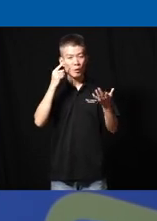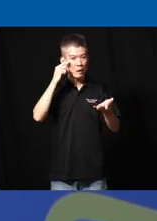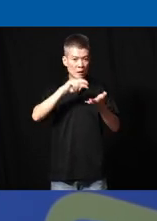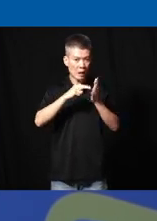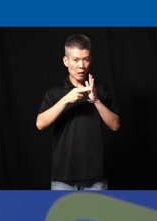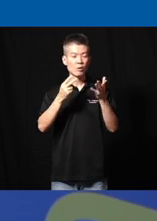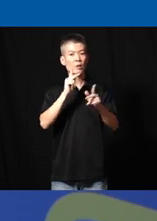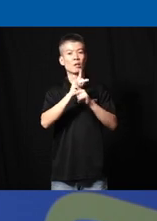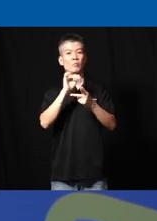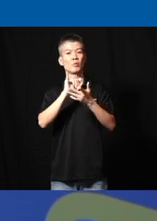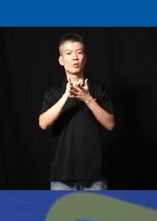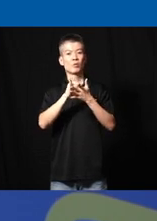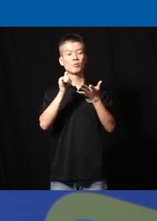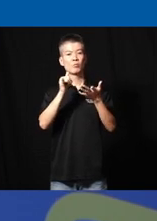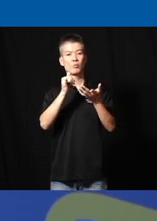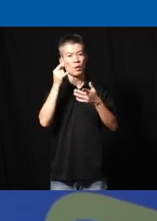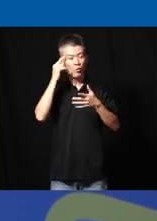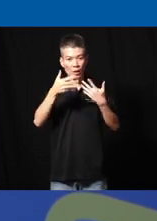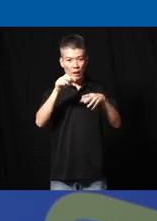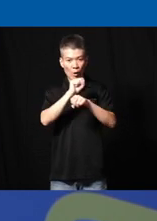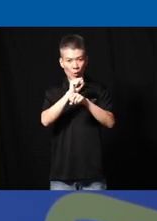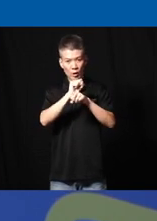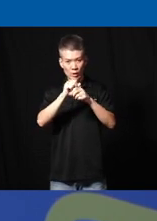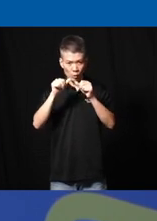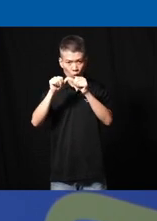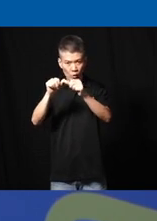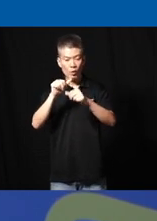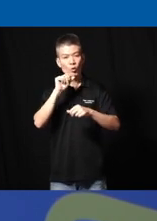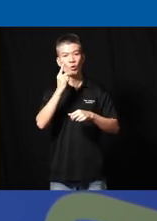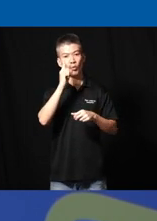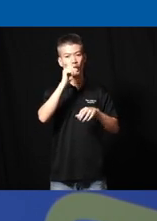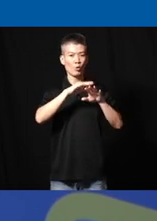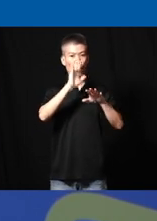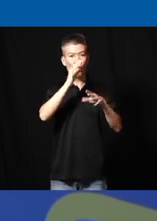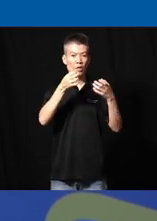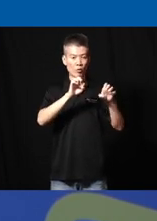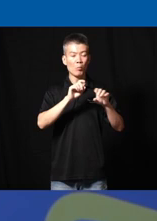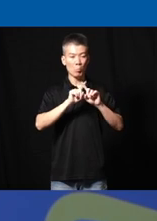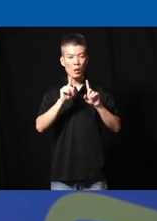to keep this exchange the networking going and it's not just a oneoff event but we have plans